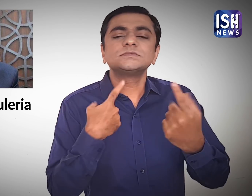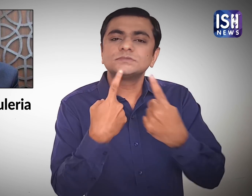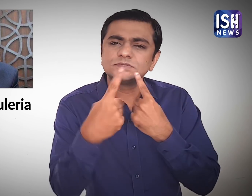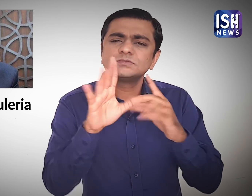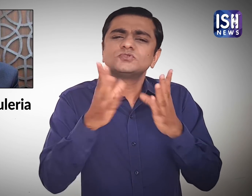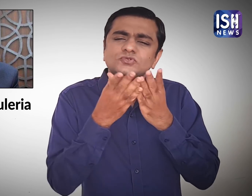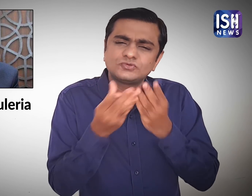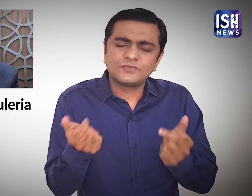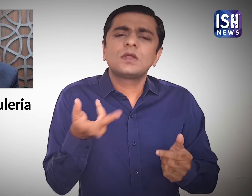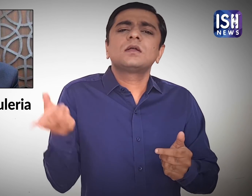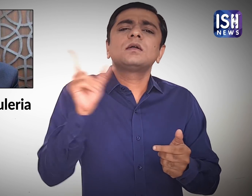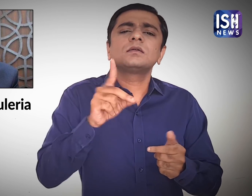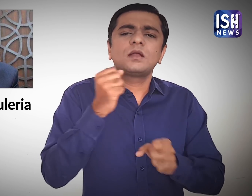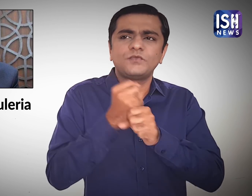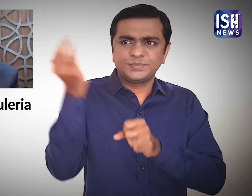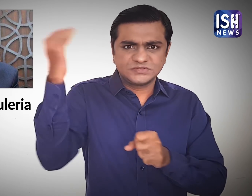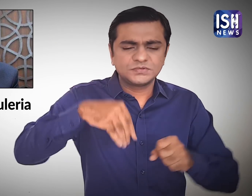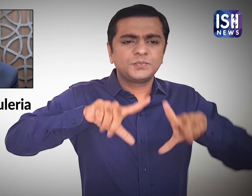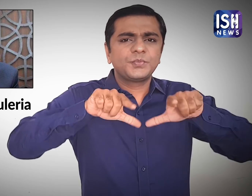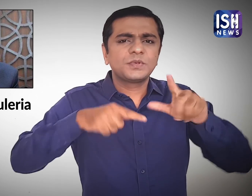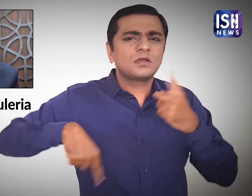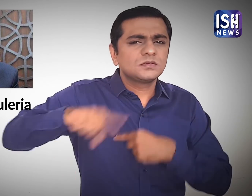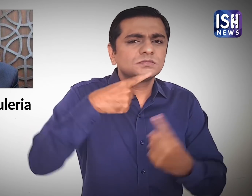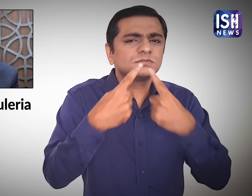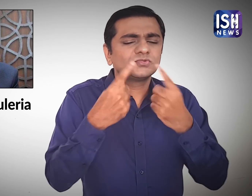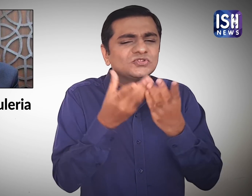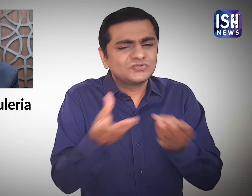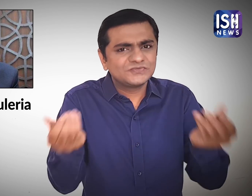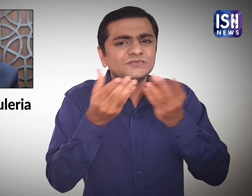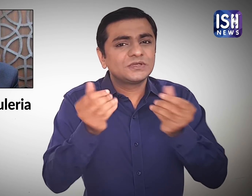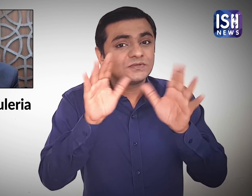He said the administration would hold several rounds of dialogues to resolve outstanding issues.